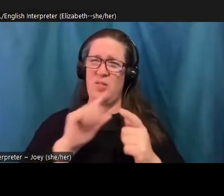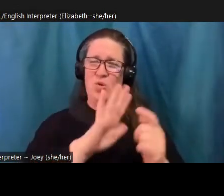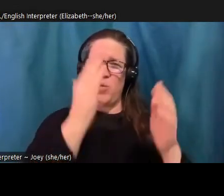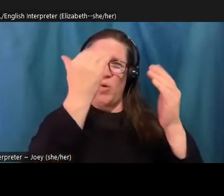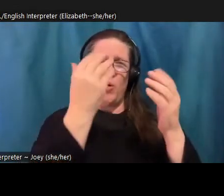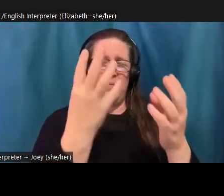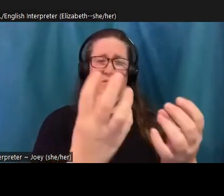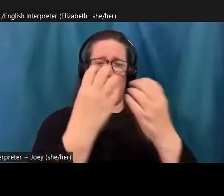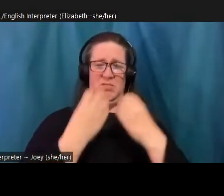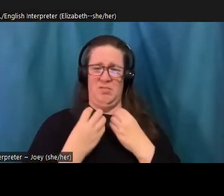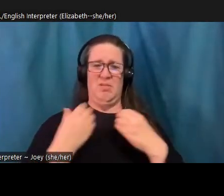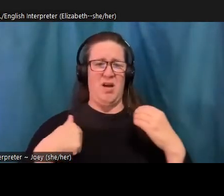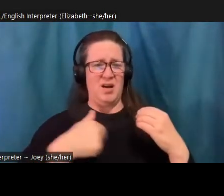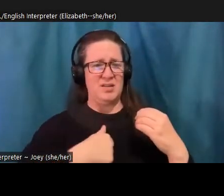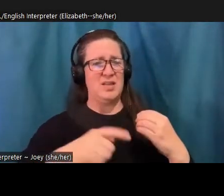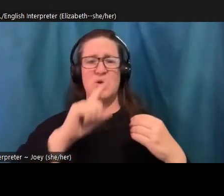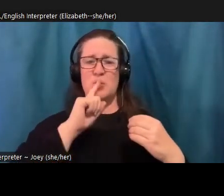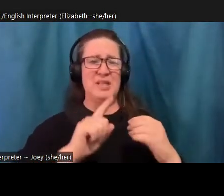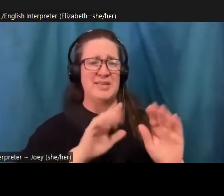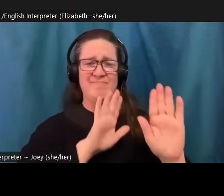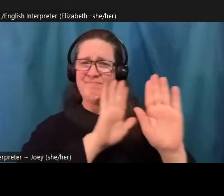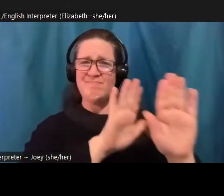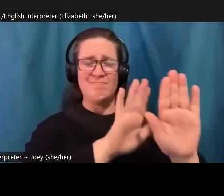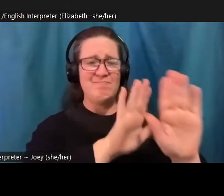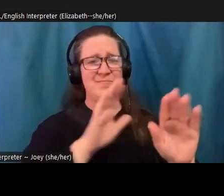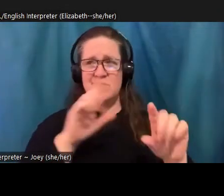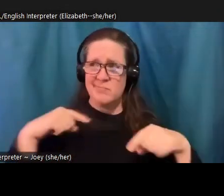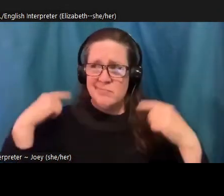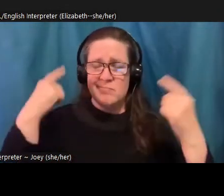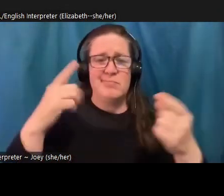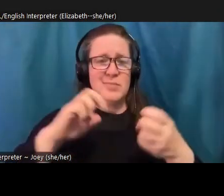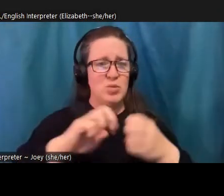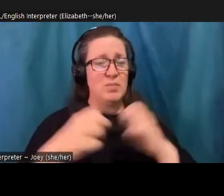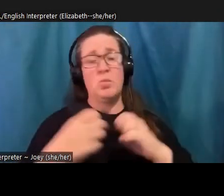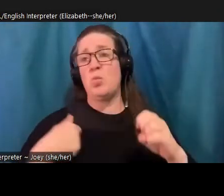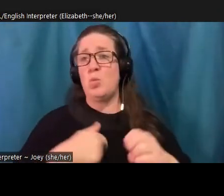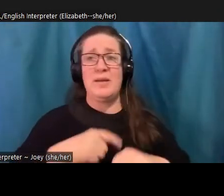bound problem. And we're not even old enough to run for office or make business decisions or maybe even vote?